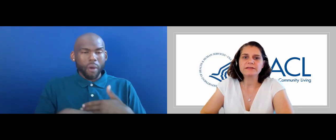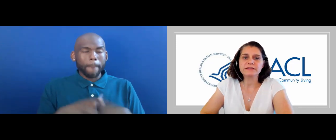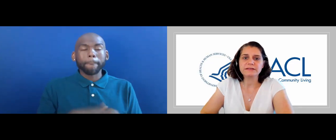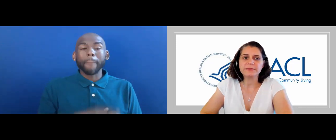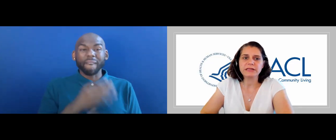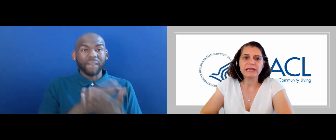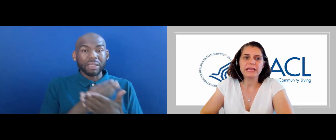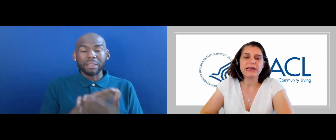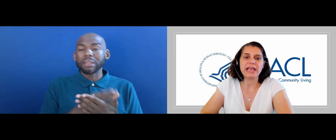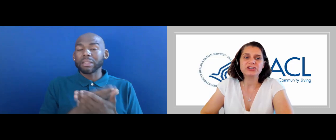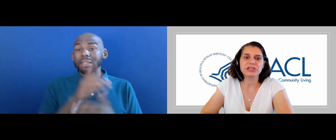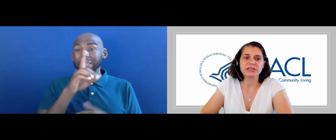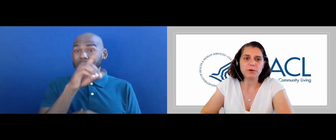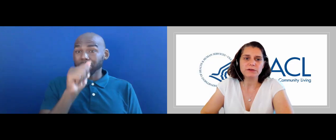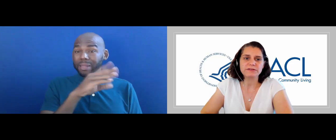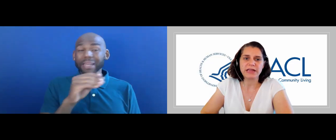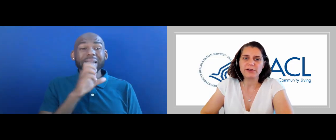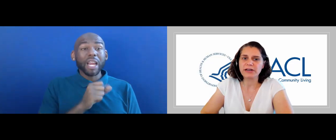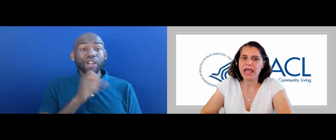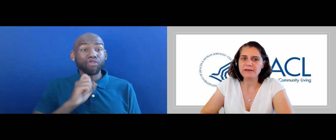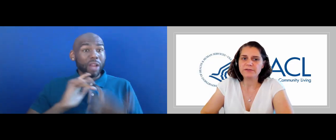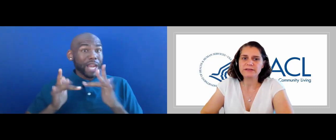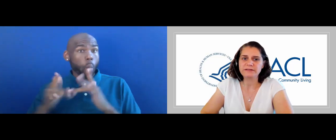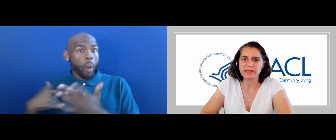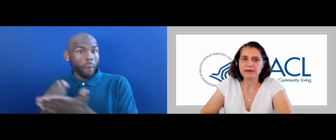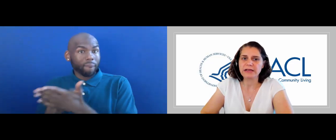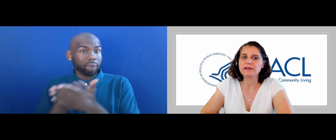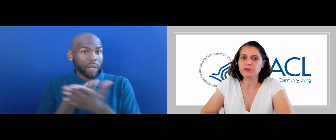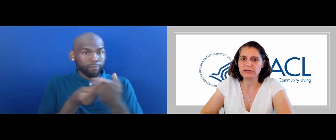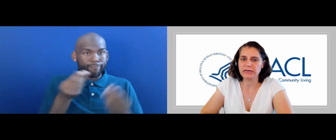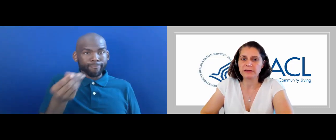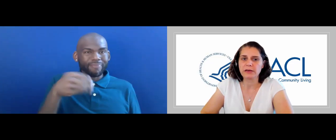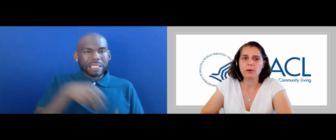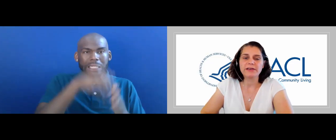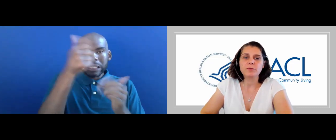DISABILITY AND AGING NETWORKS THAT ARE IN EVERY STATE AND COMMUNITY.